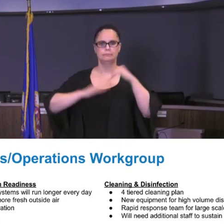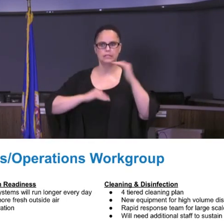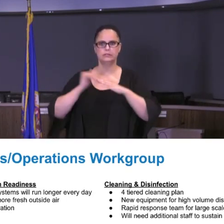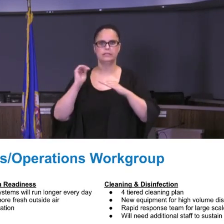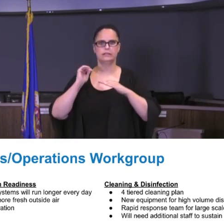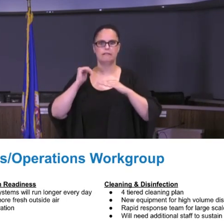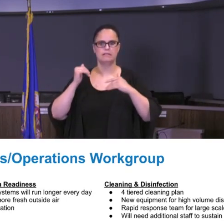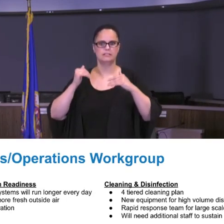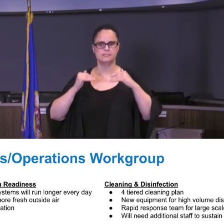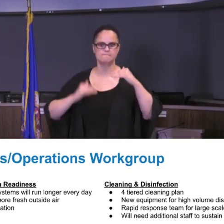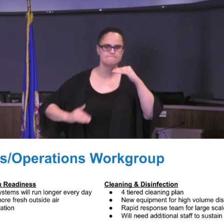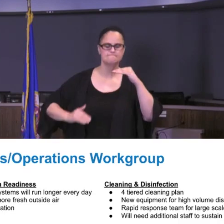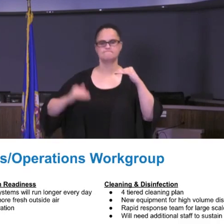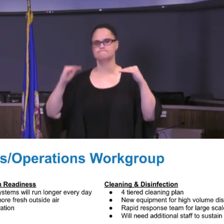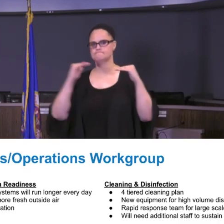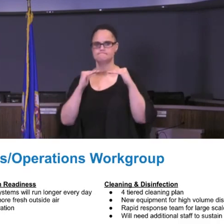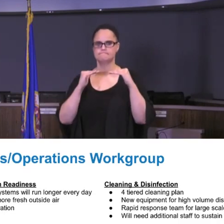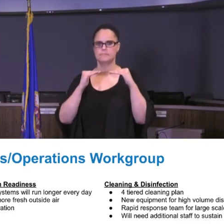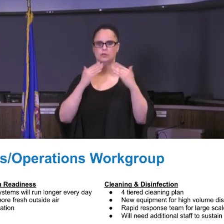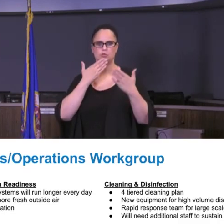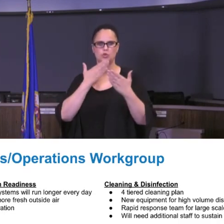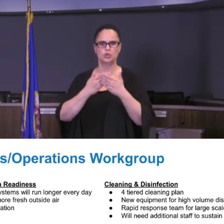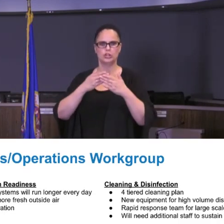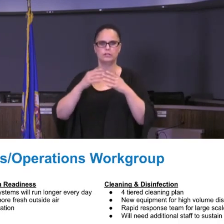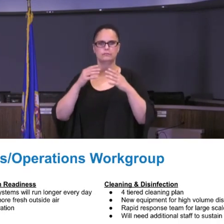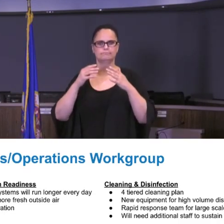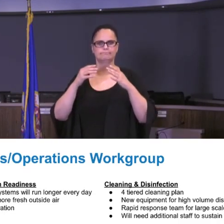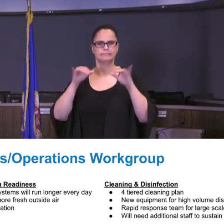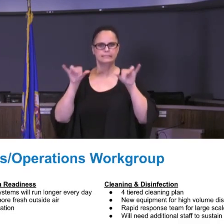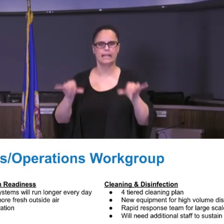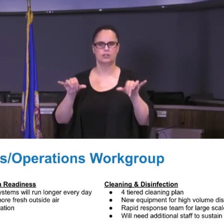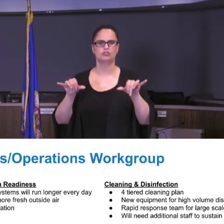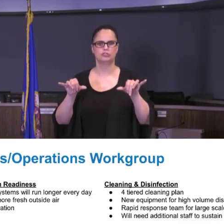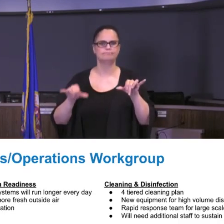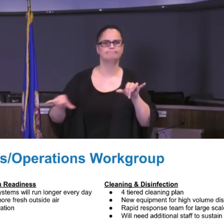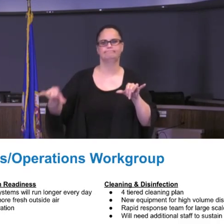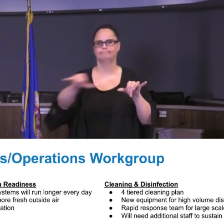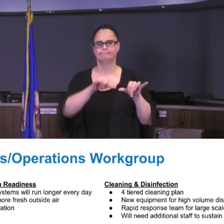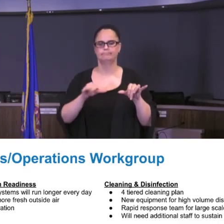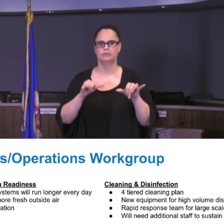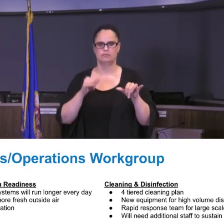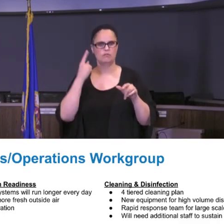standard that we would consider to be applicable during our a regular day-to-day operations.